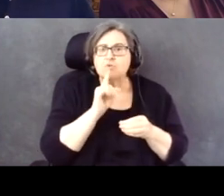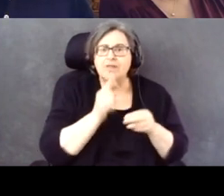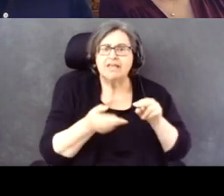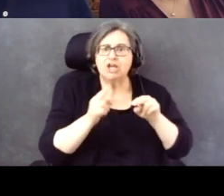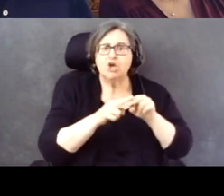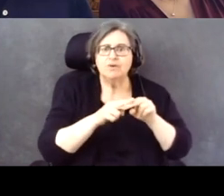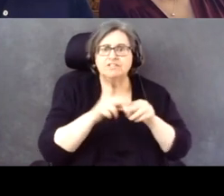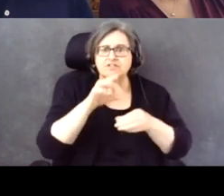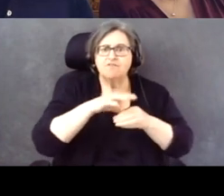without disabilities.